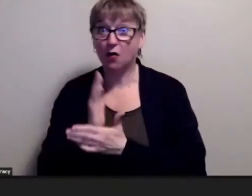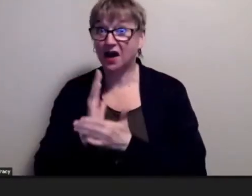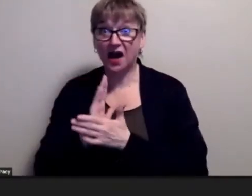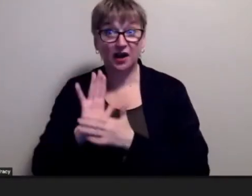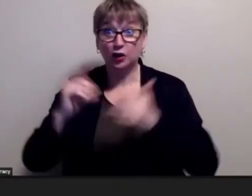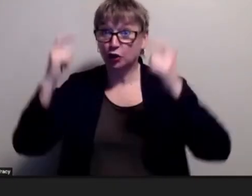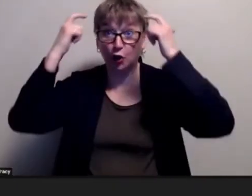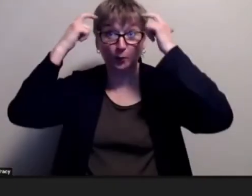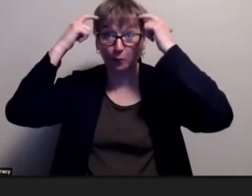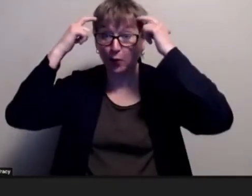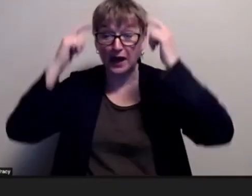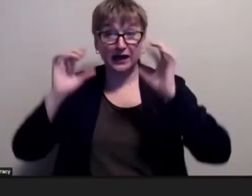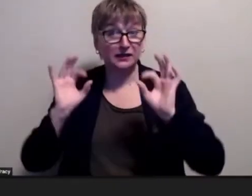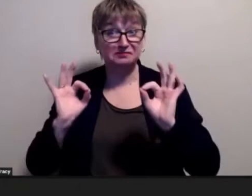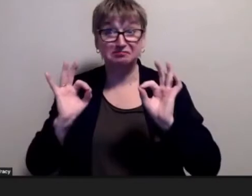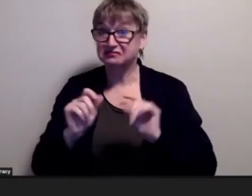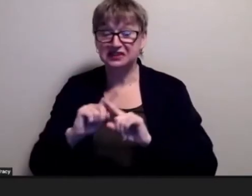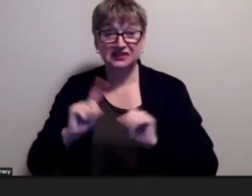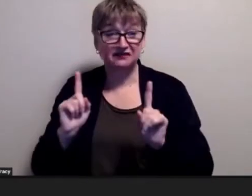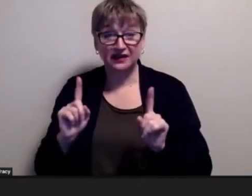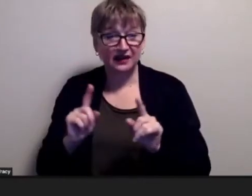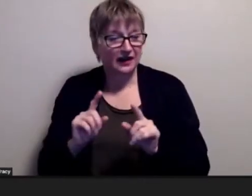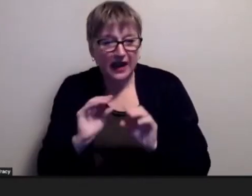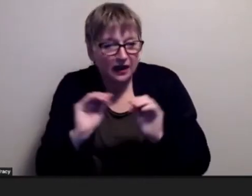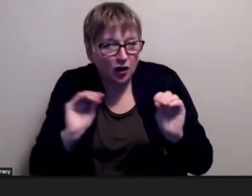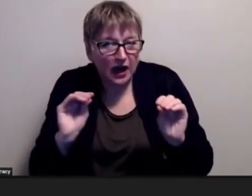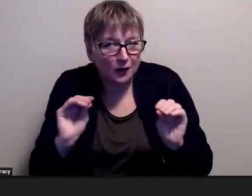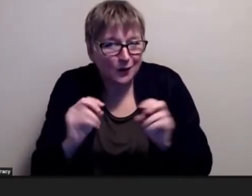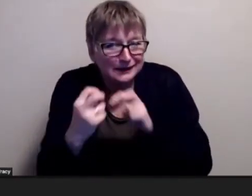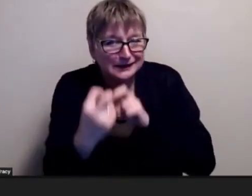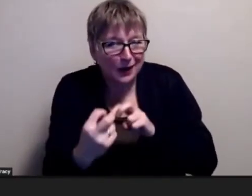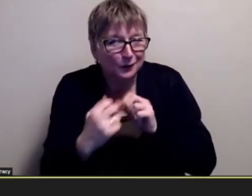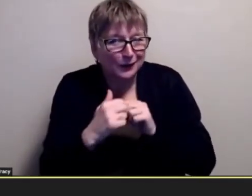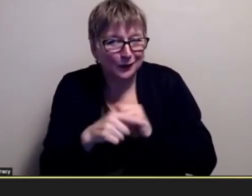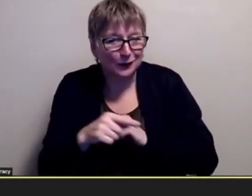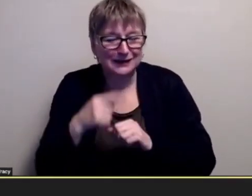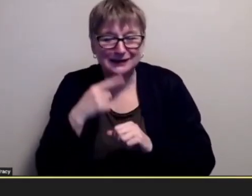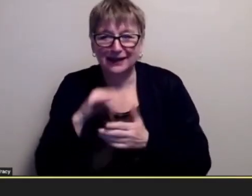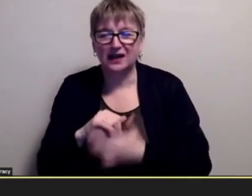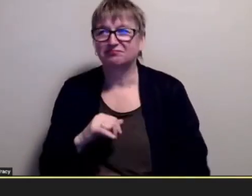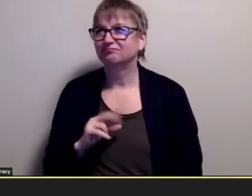differently did anybody sit down with you and say those things not really really maybe